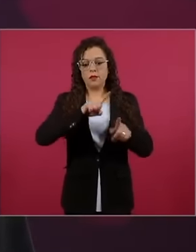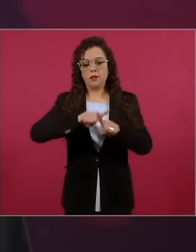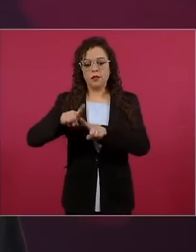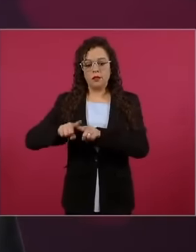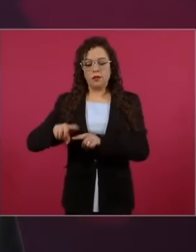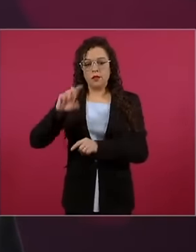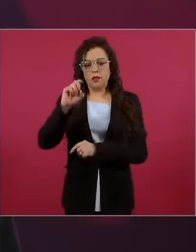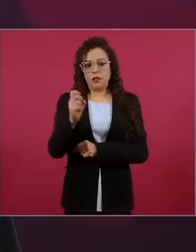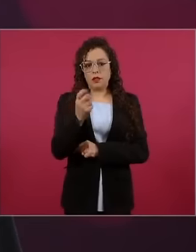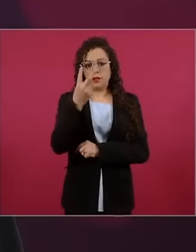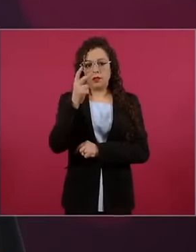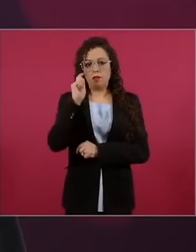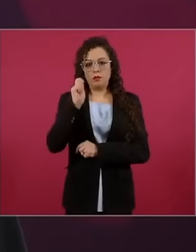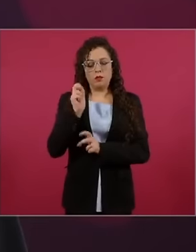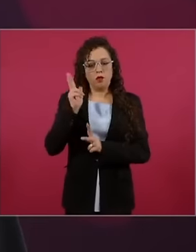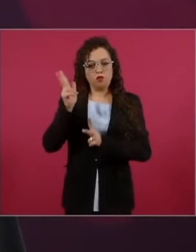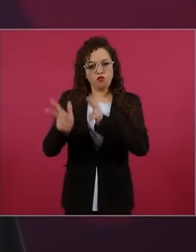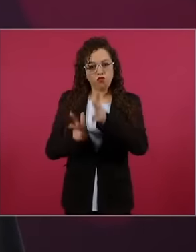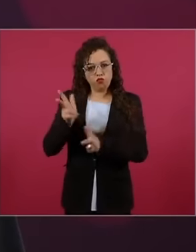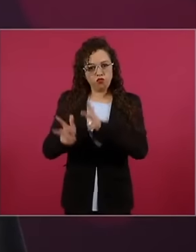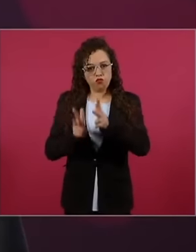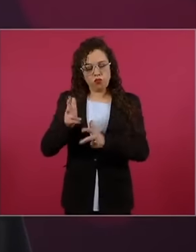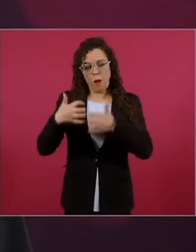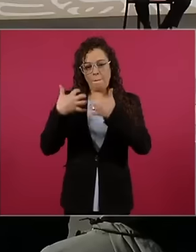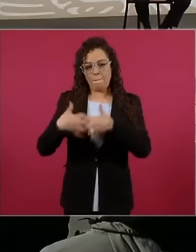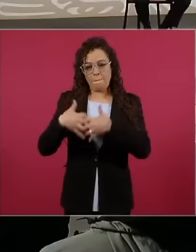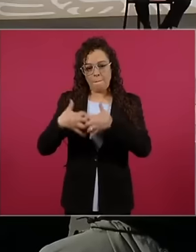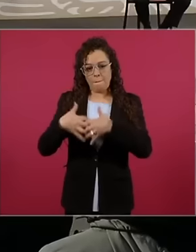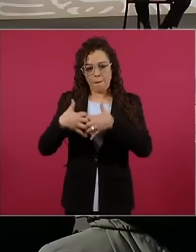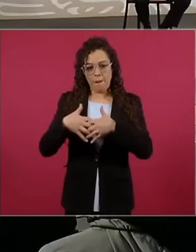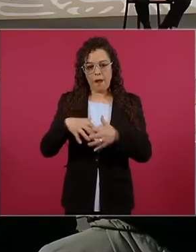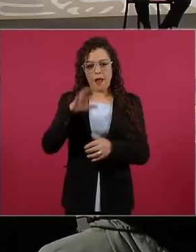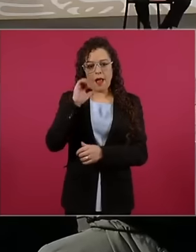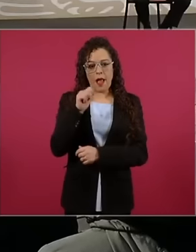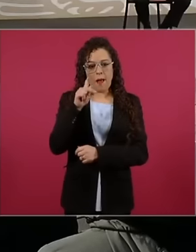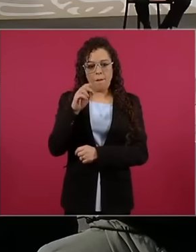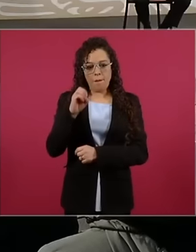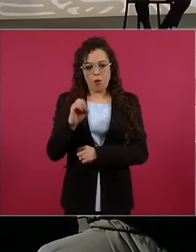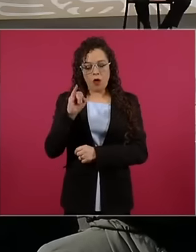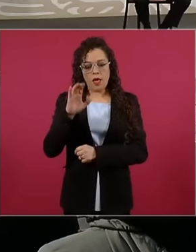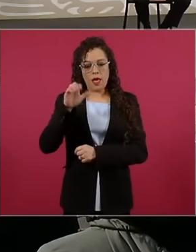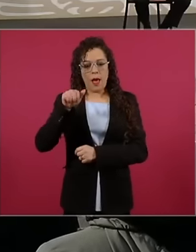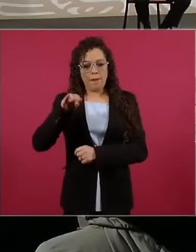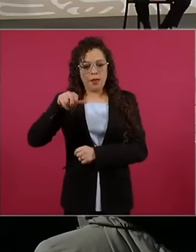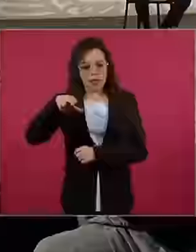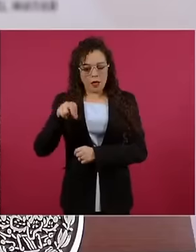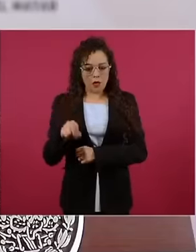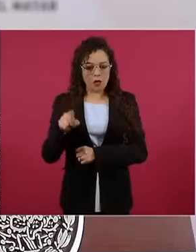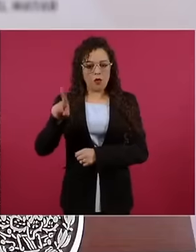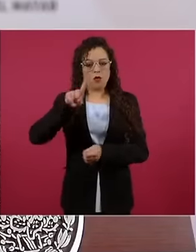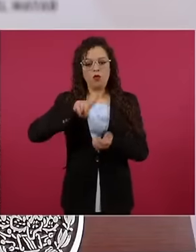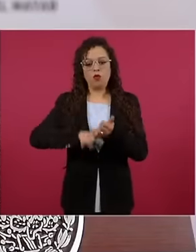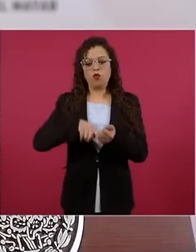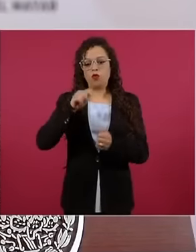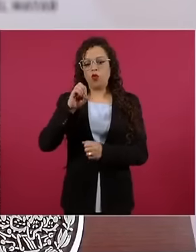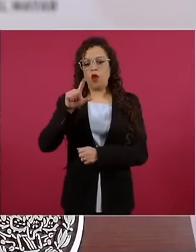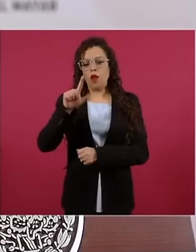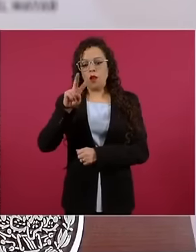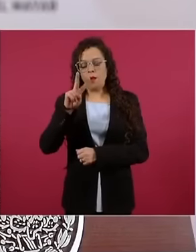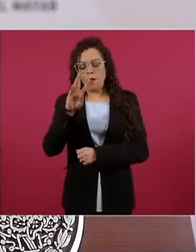both for yard and road 105 50 foot vans 90 bulk hoppers 300 covered hoppers